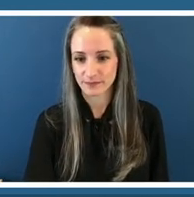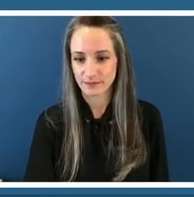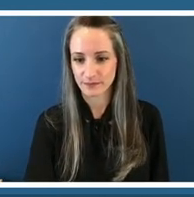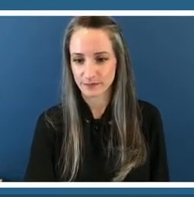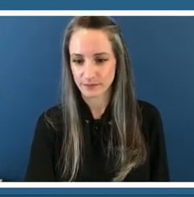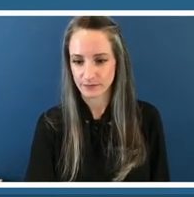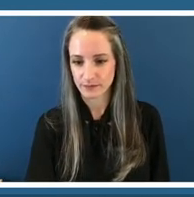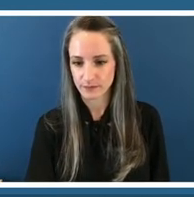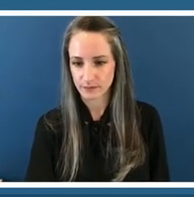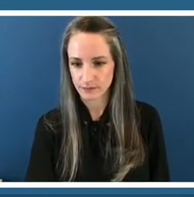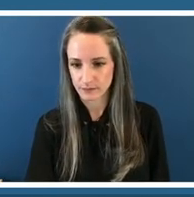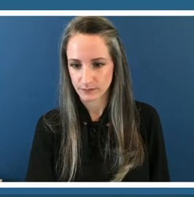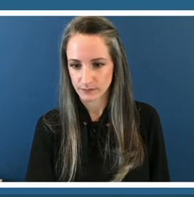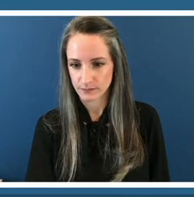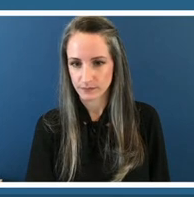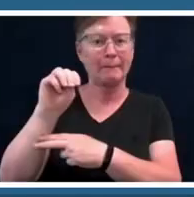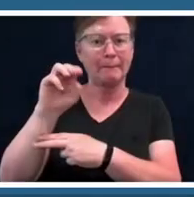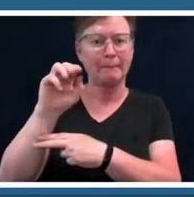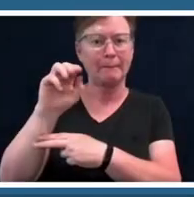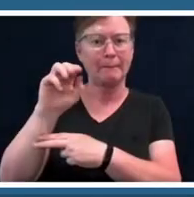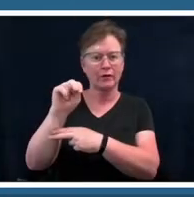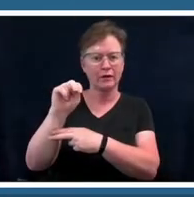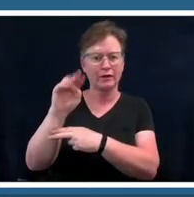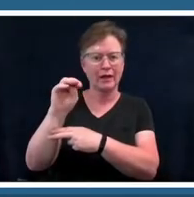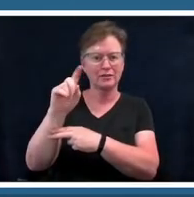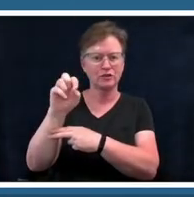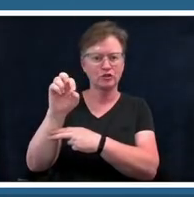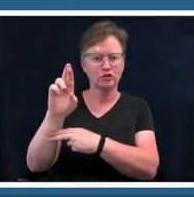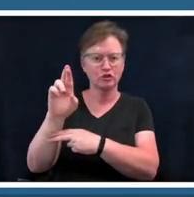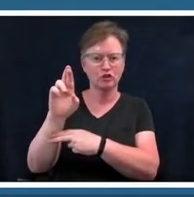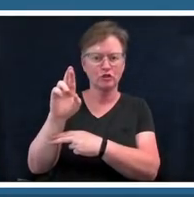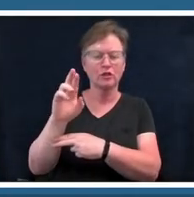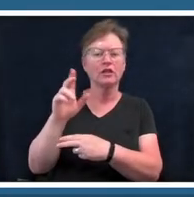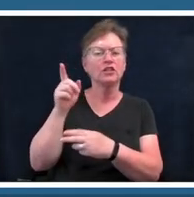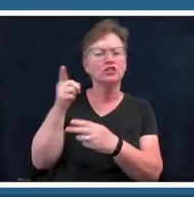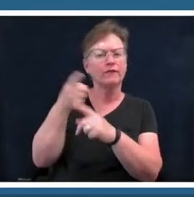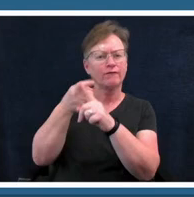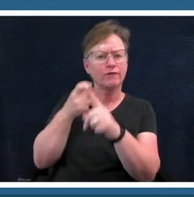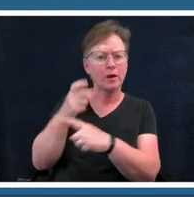and she is a harlem based artist working